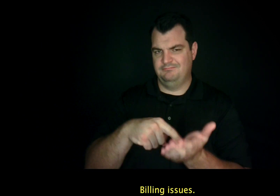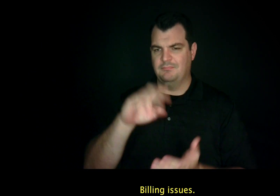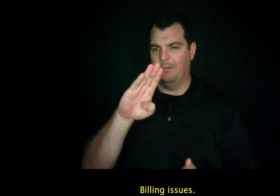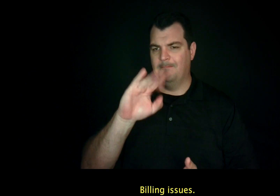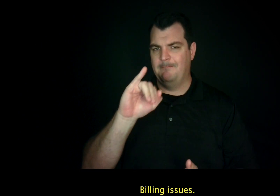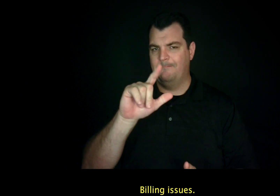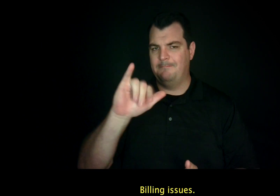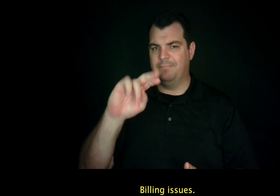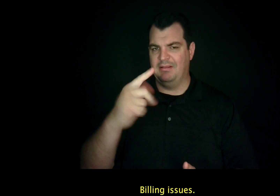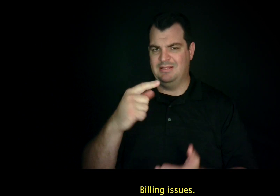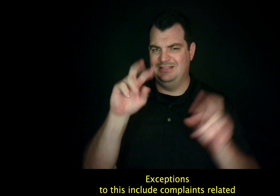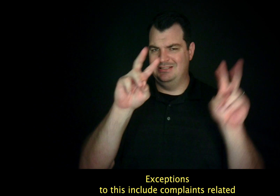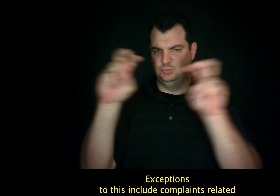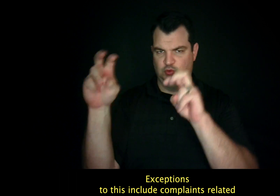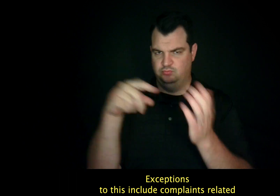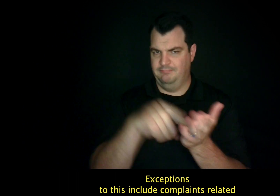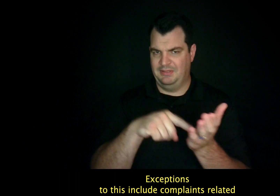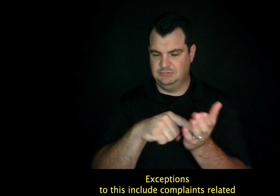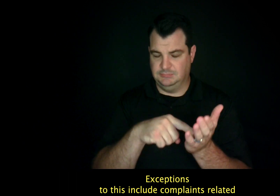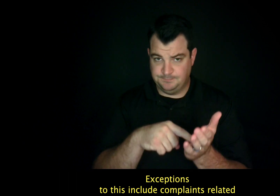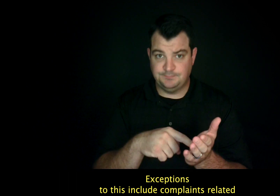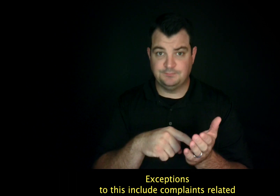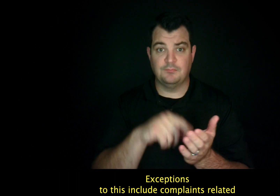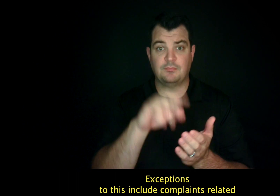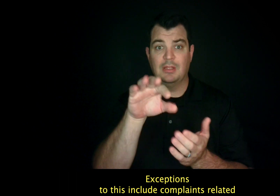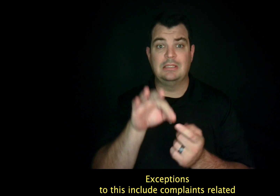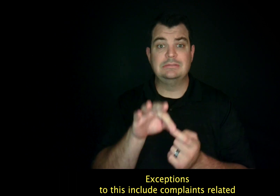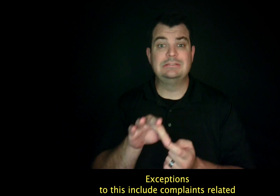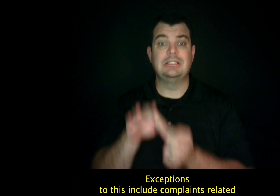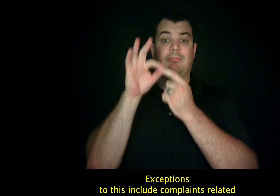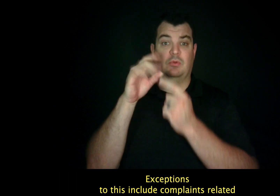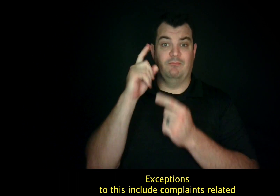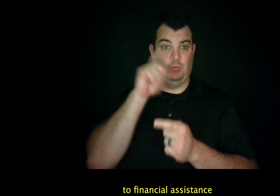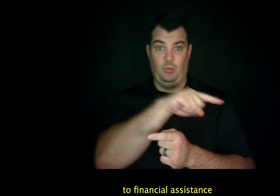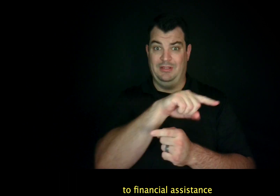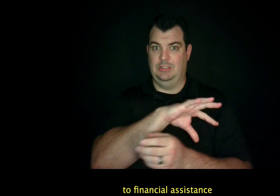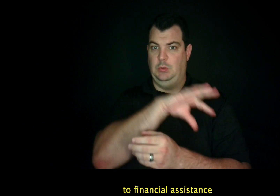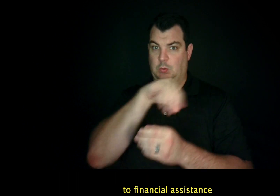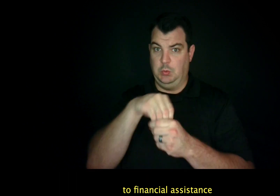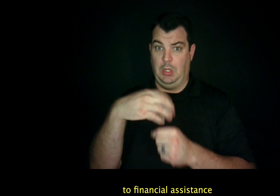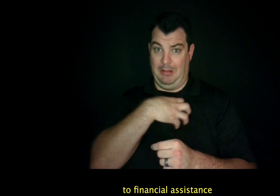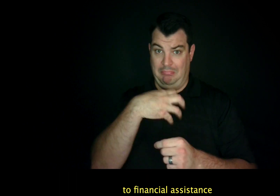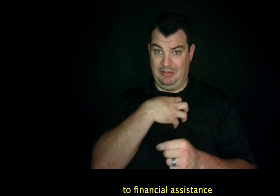Billing issues. Exceptions to this include complaints related to financial assistance